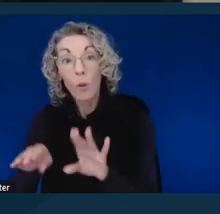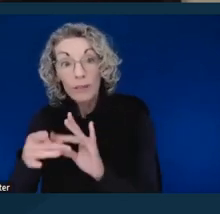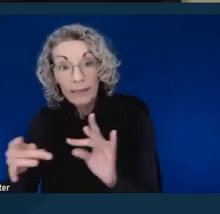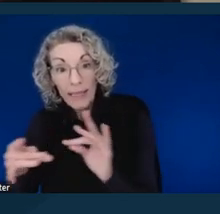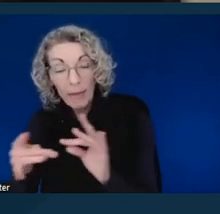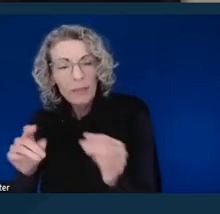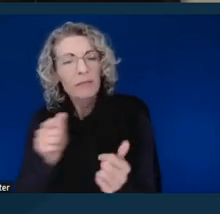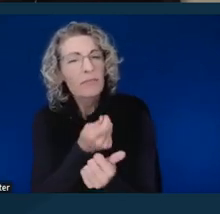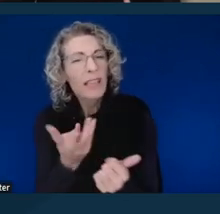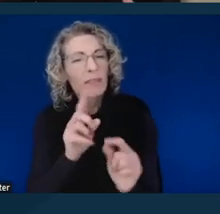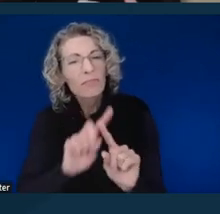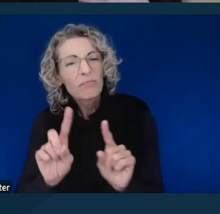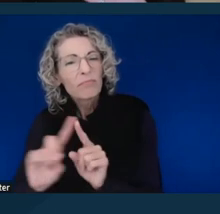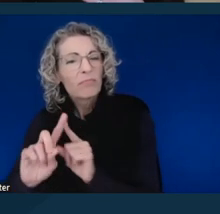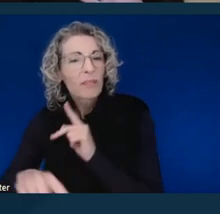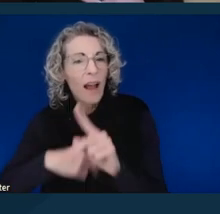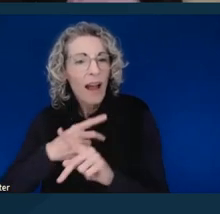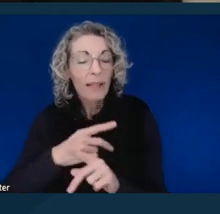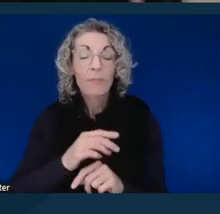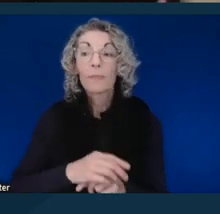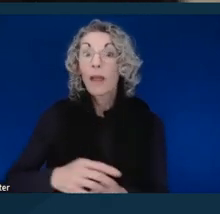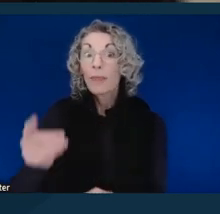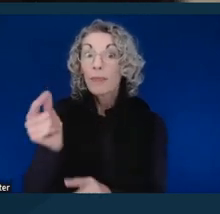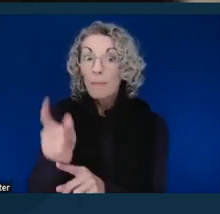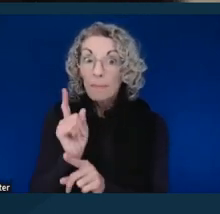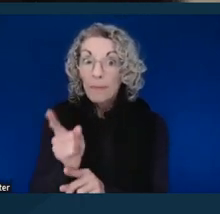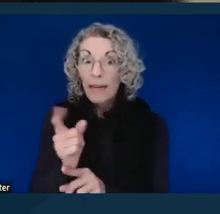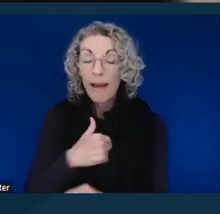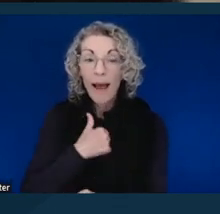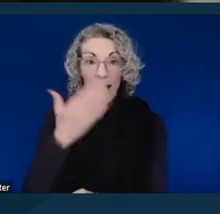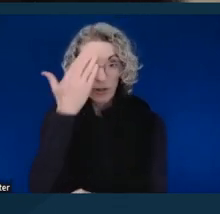And as soon as I knew that I was going to that proceeding,